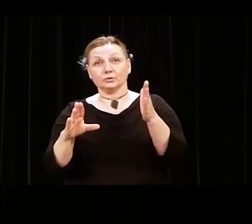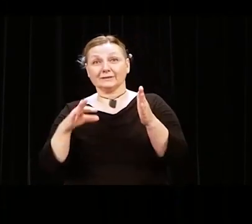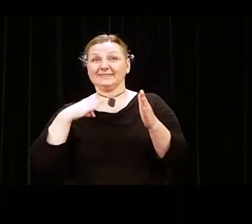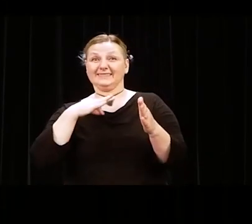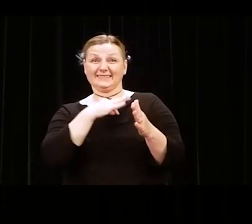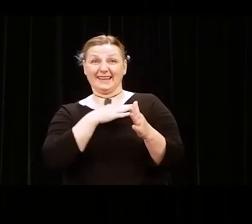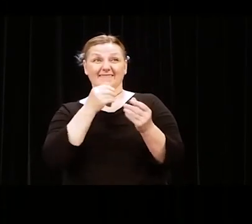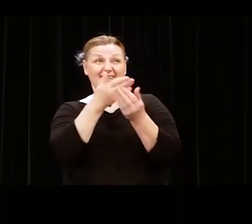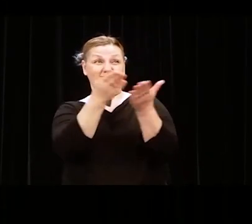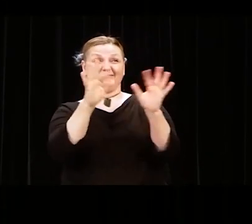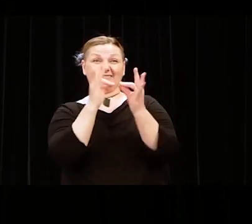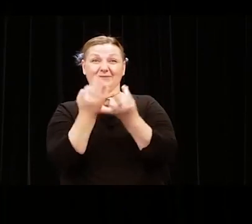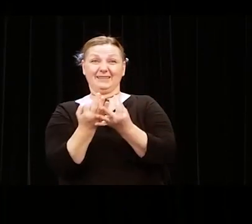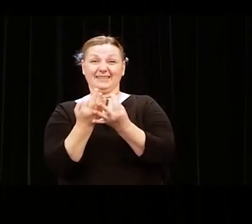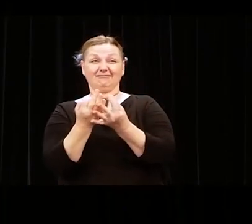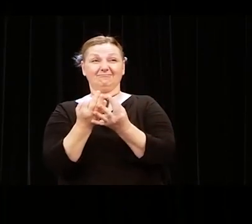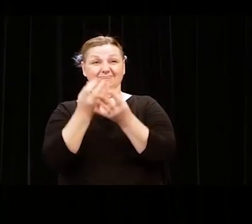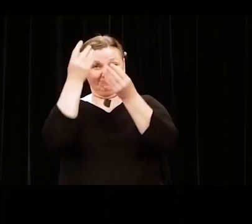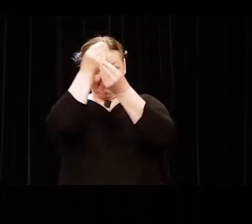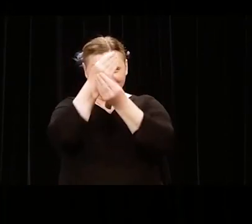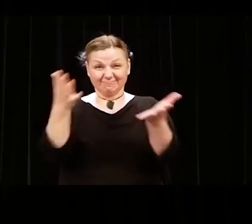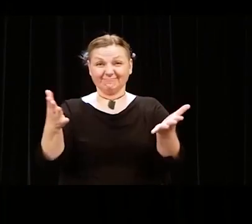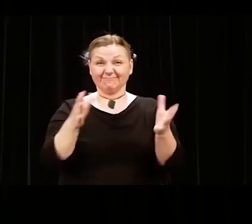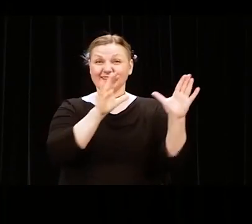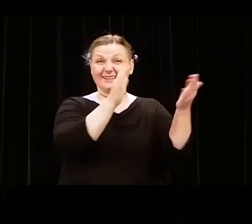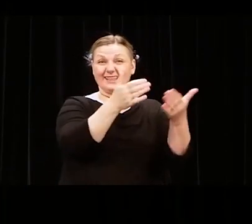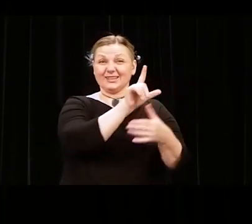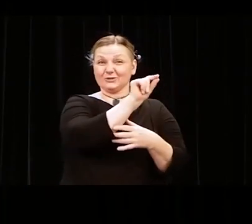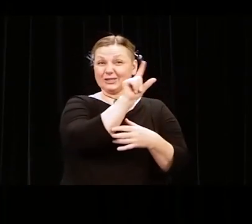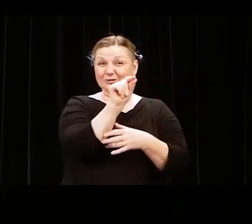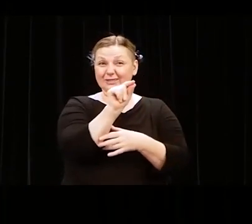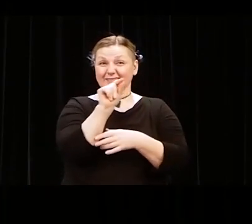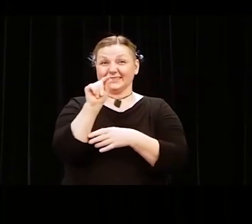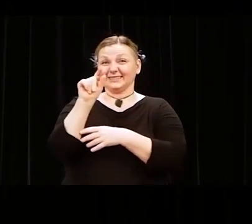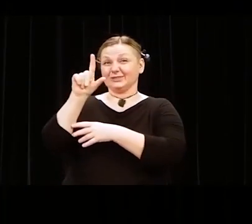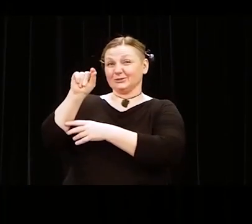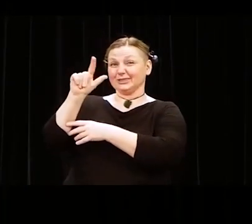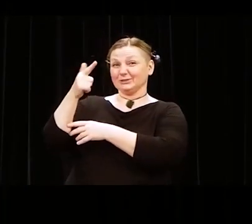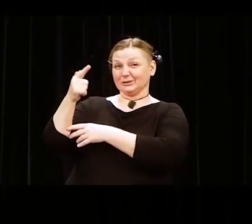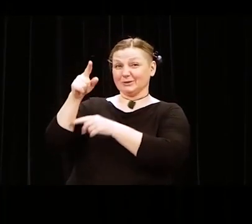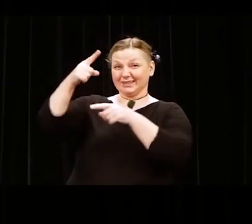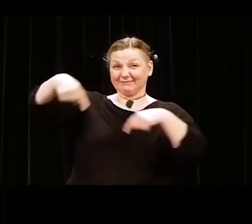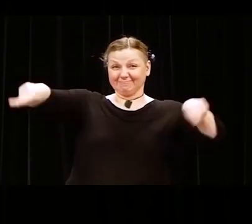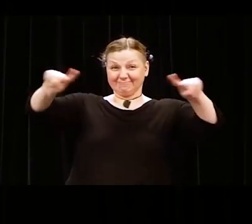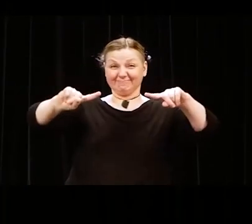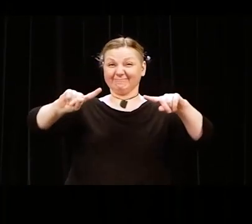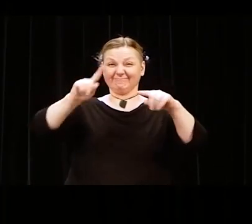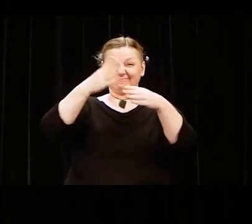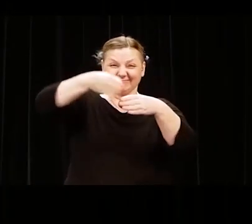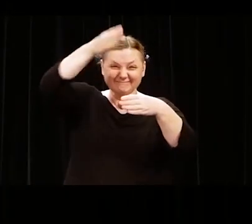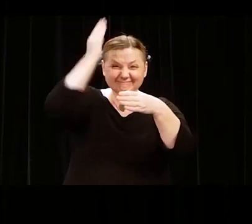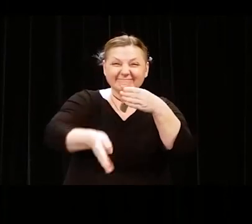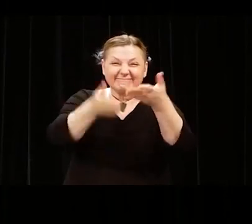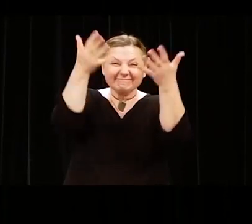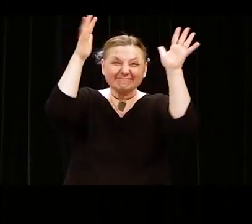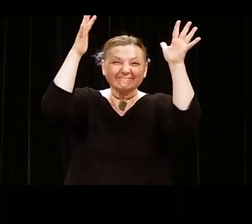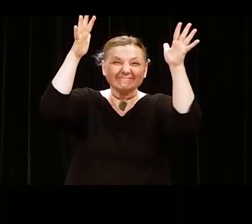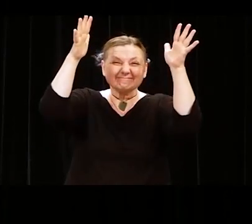To the graduating classes of 2020 and 2021. You got it done. And you did it during a pandemic